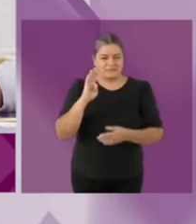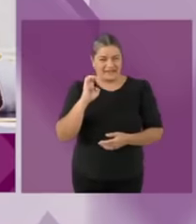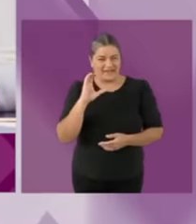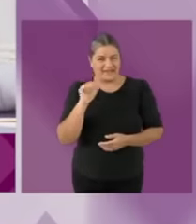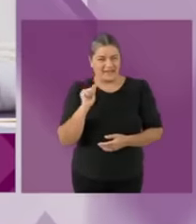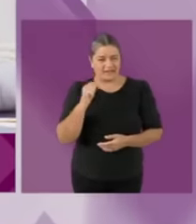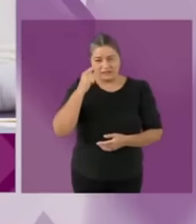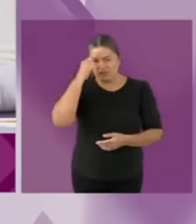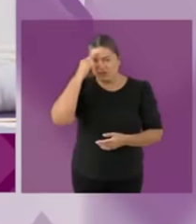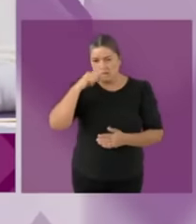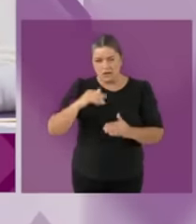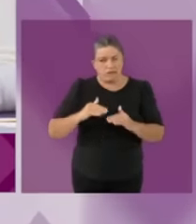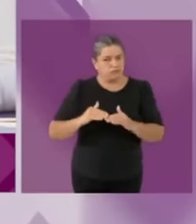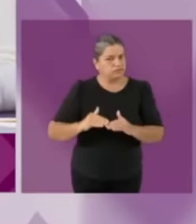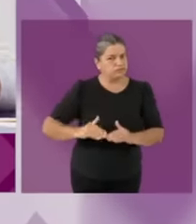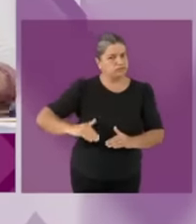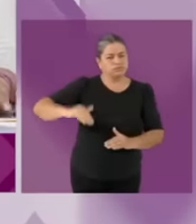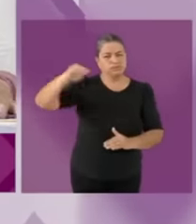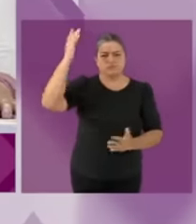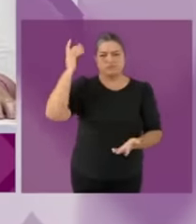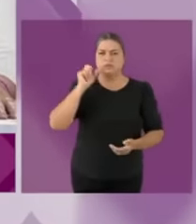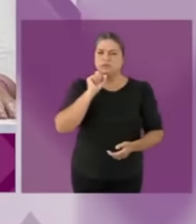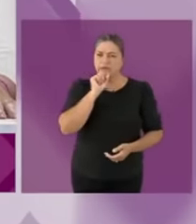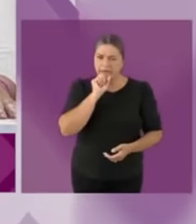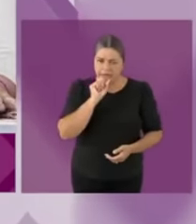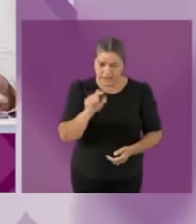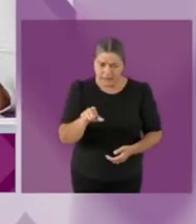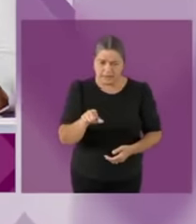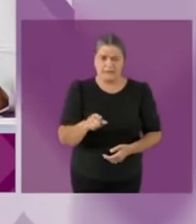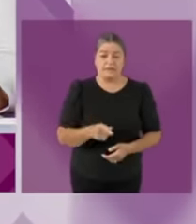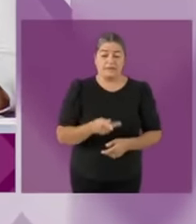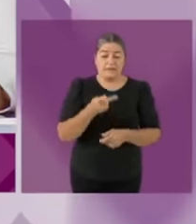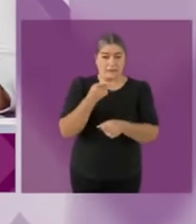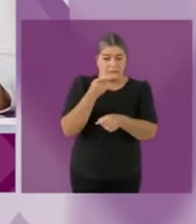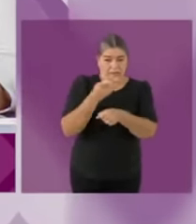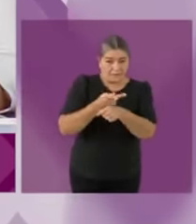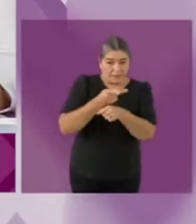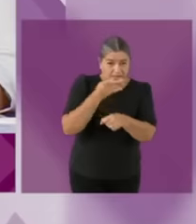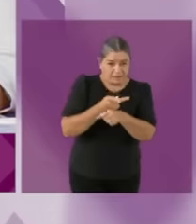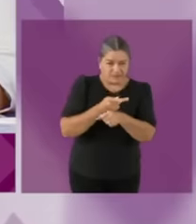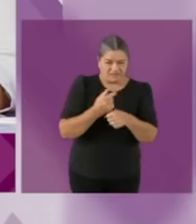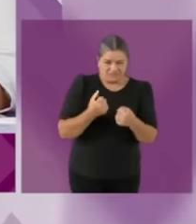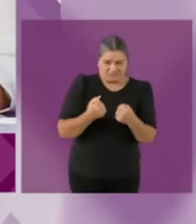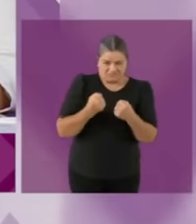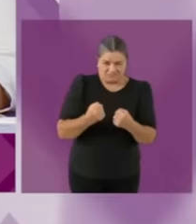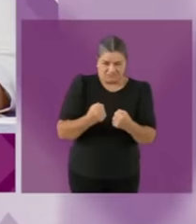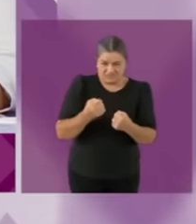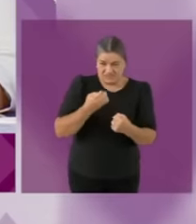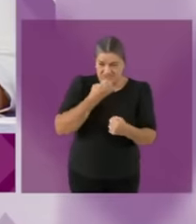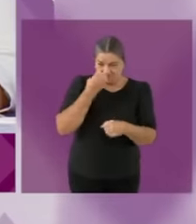made a lot of progress. And also with the scholarship given by the president of the republic, but there are still 1.5